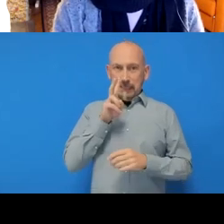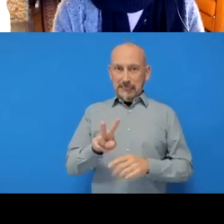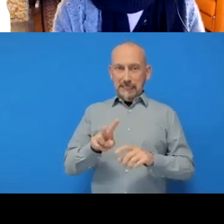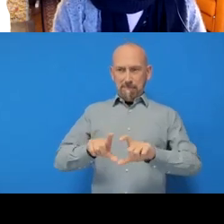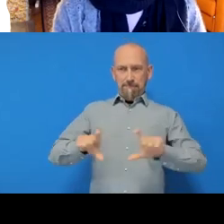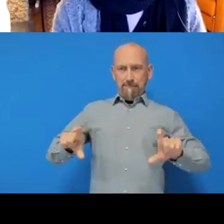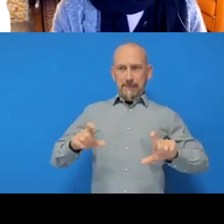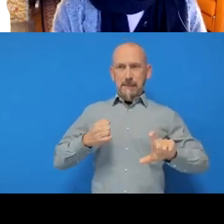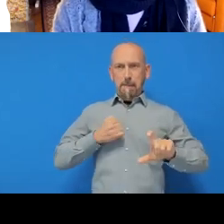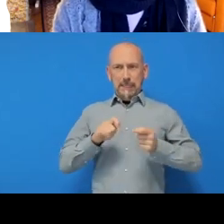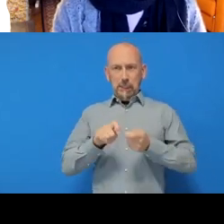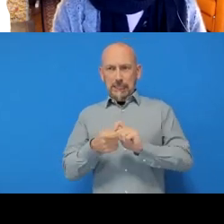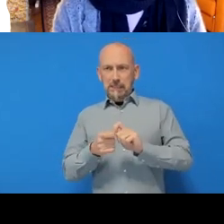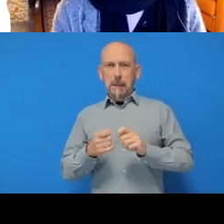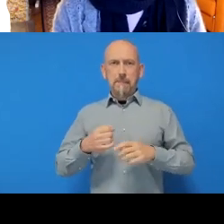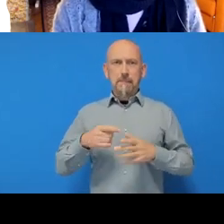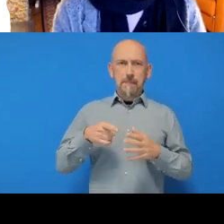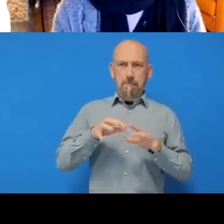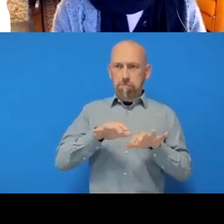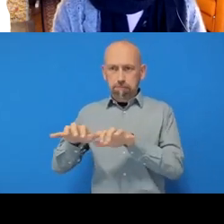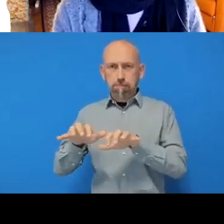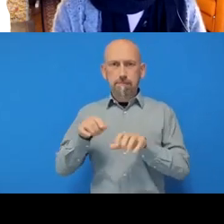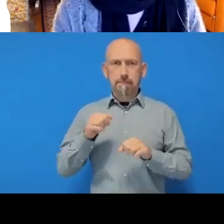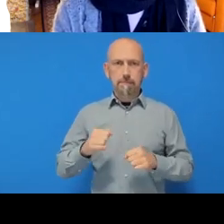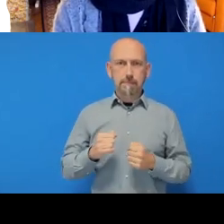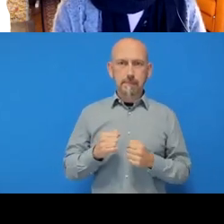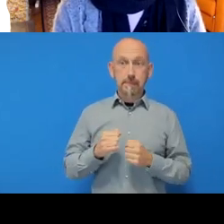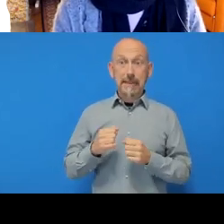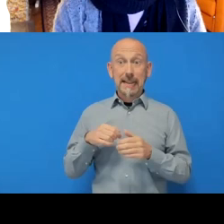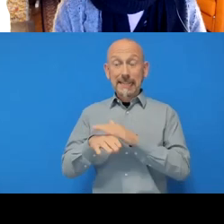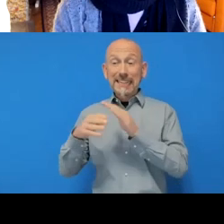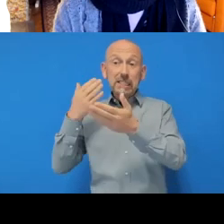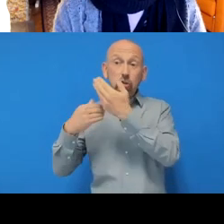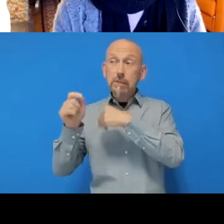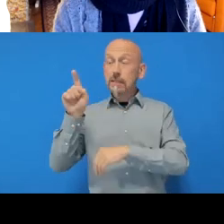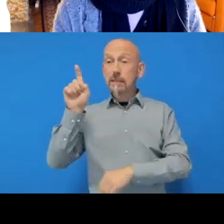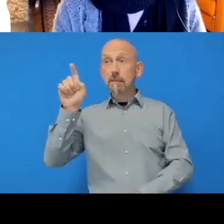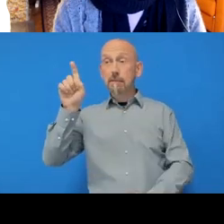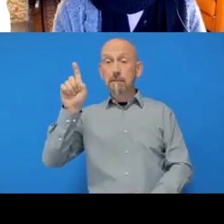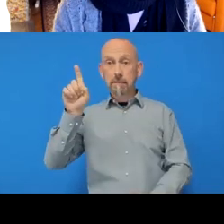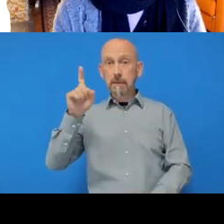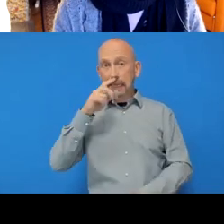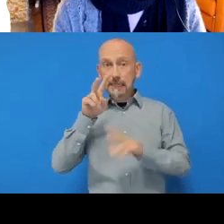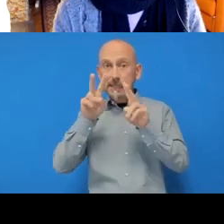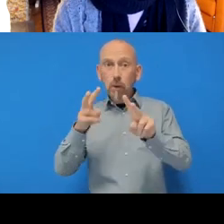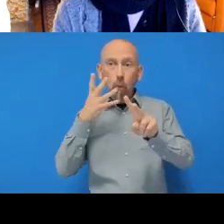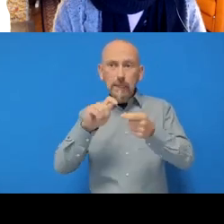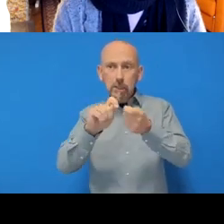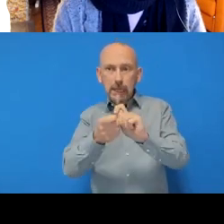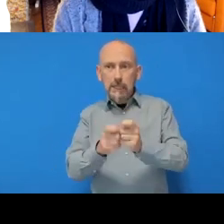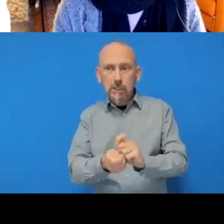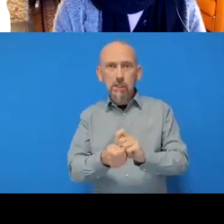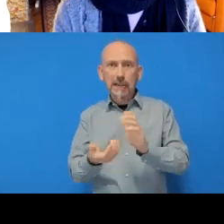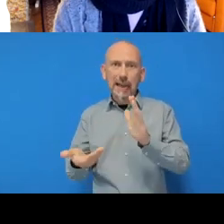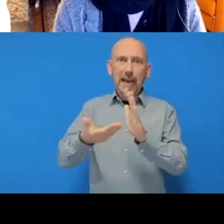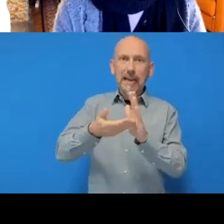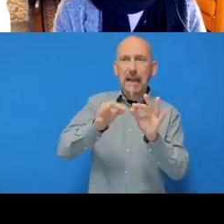If I click on this ‘History’ in the top-right, I can see that this change was made, so I added a line of text 23 seconds ago.